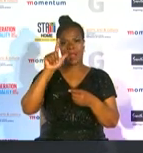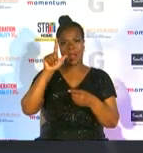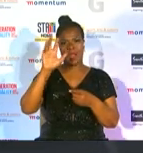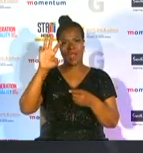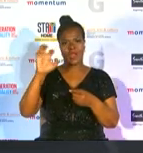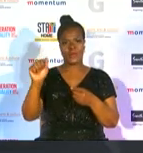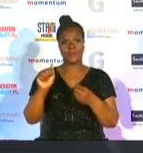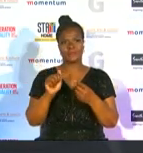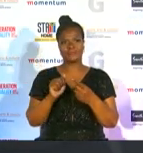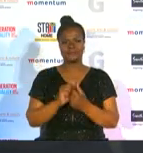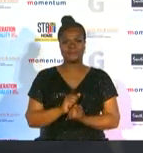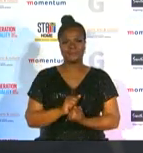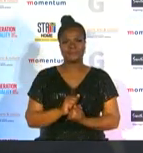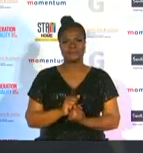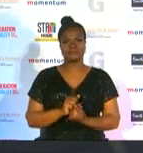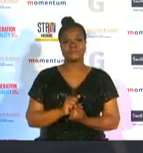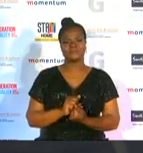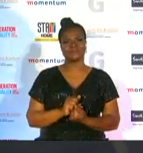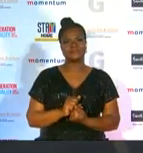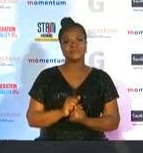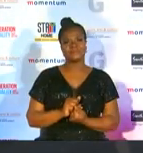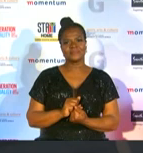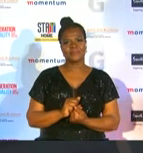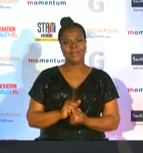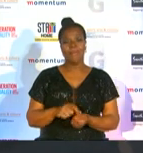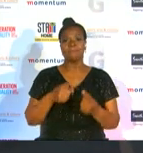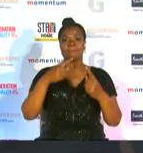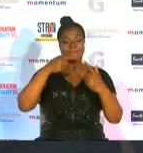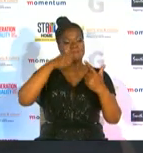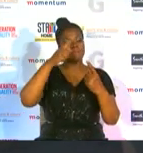international stage has seen her cement her place in abel's